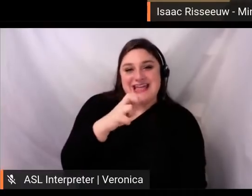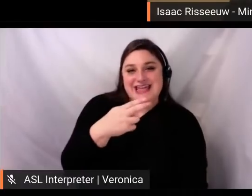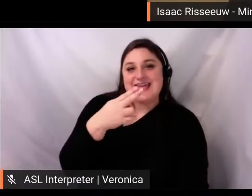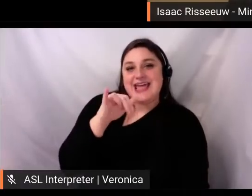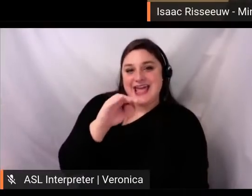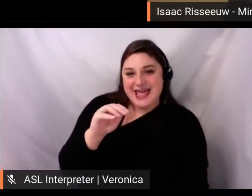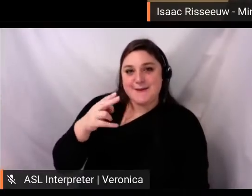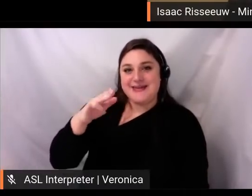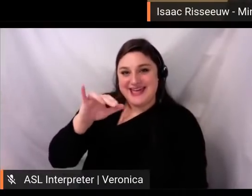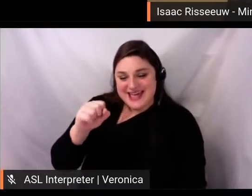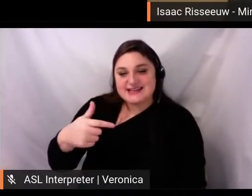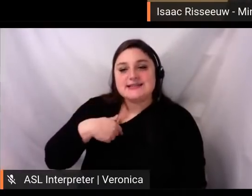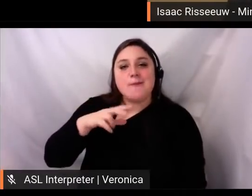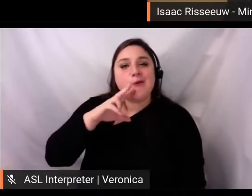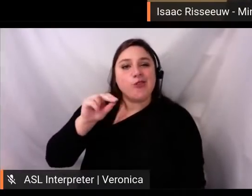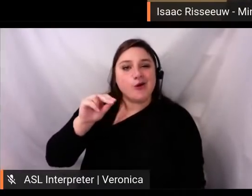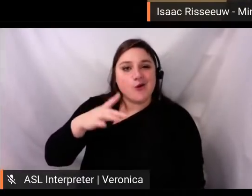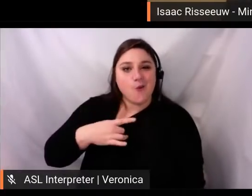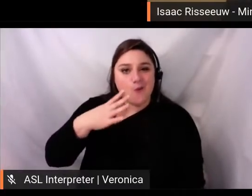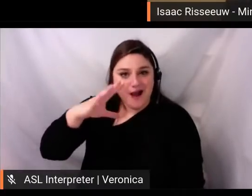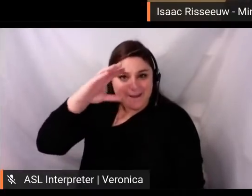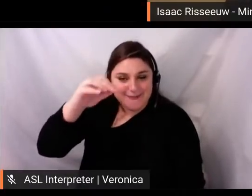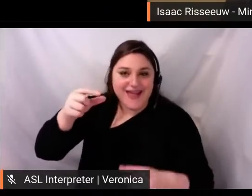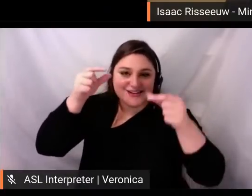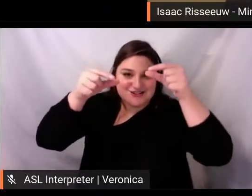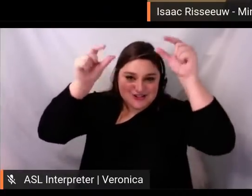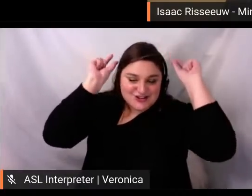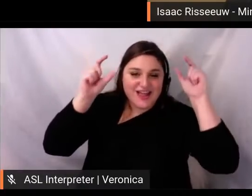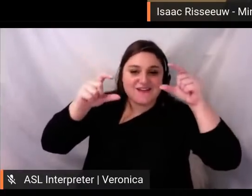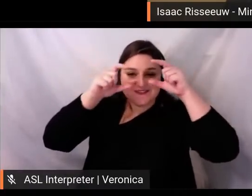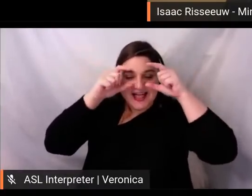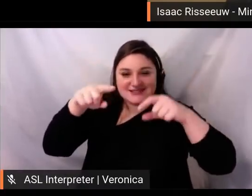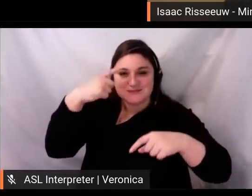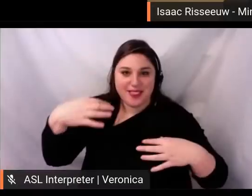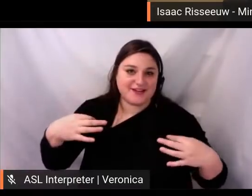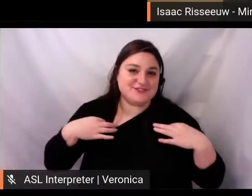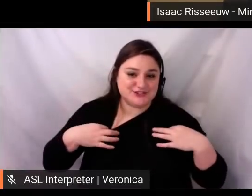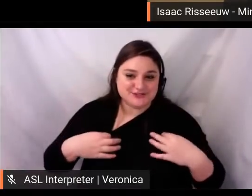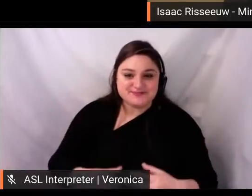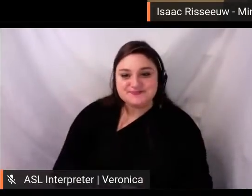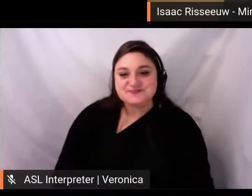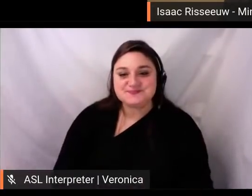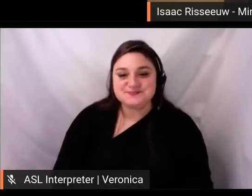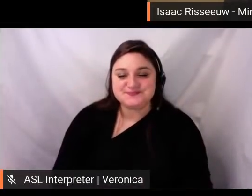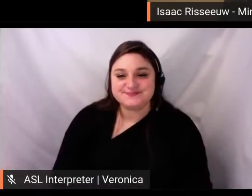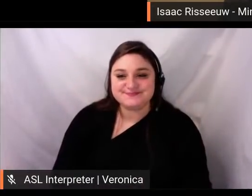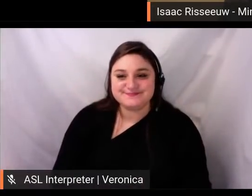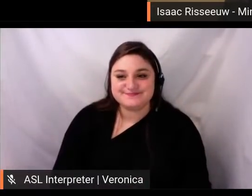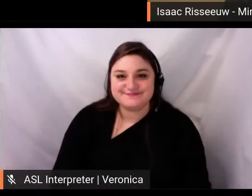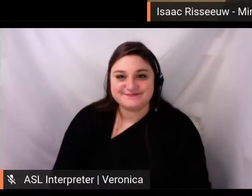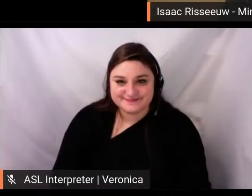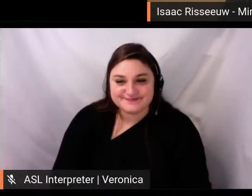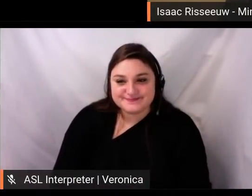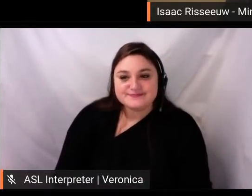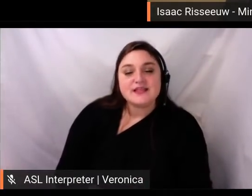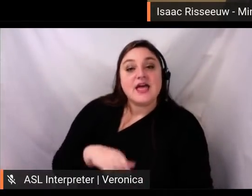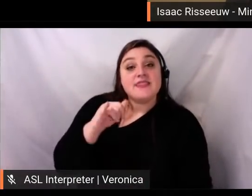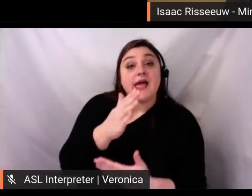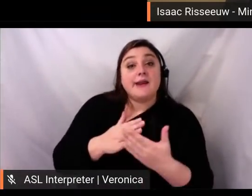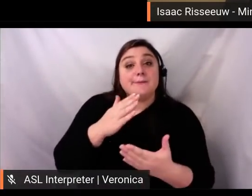with a shaved head, glasses and a short beard wearing a black shirt today. The centerpiece of our Minnesota Orchestra At Home campaign was a series